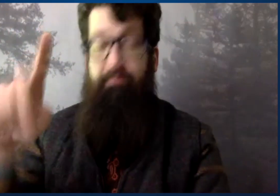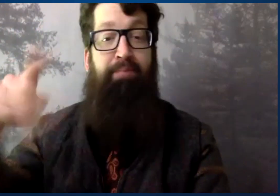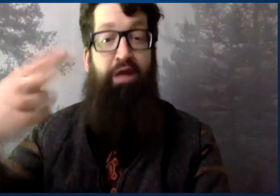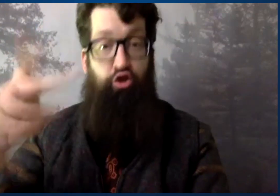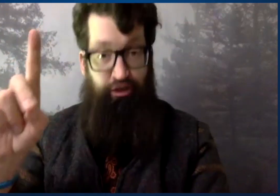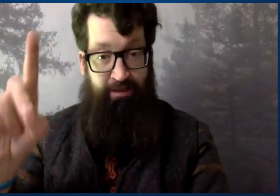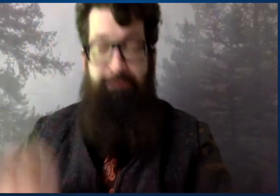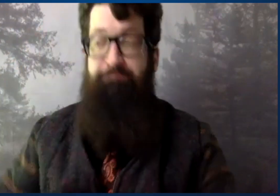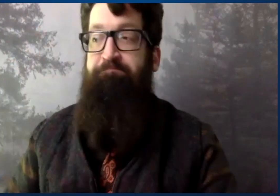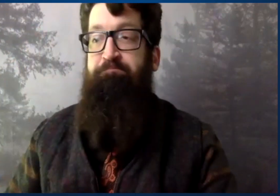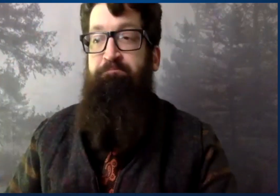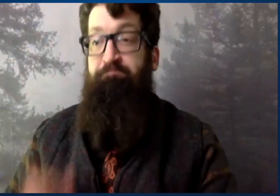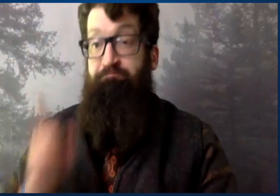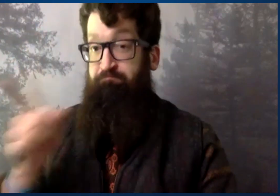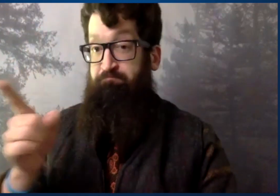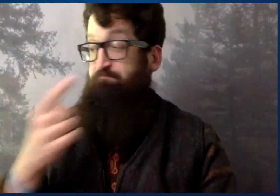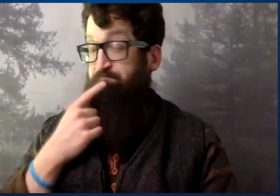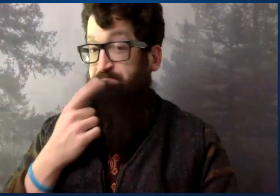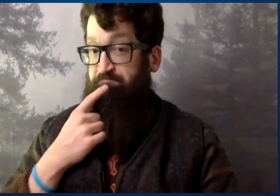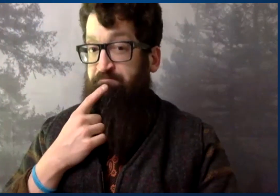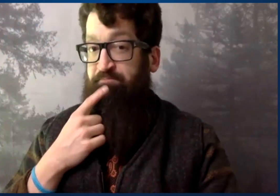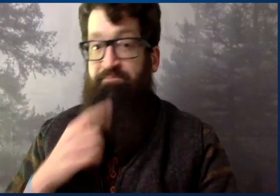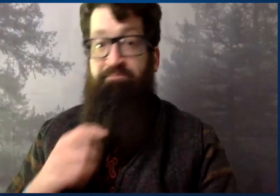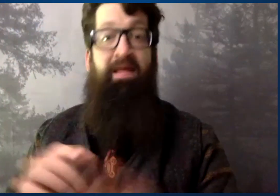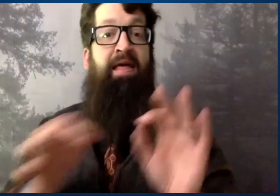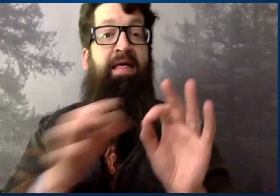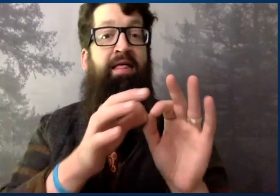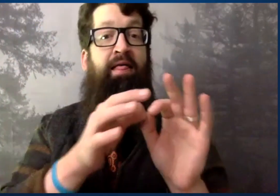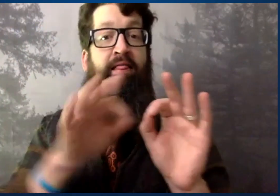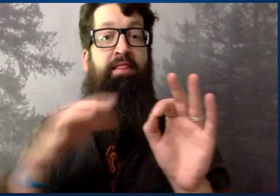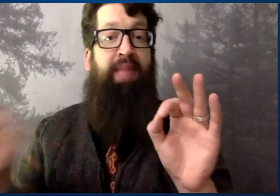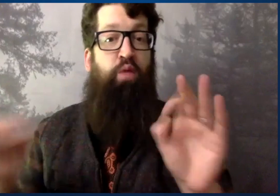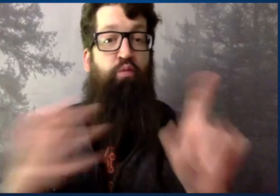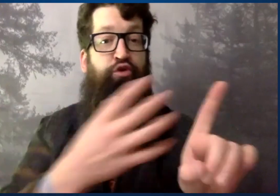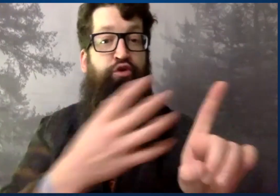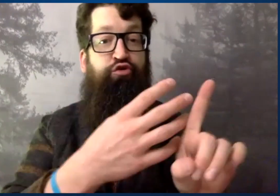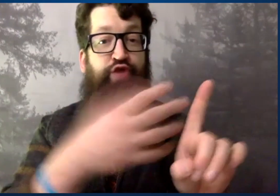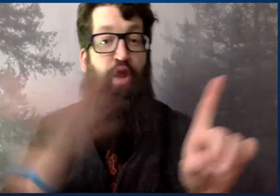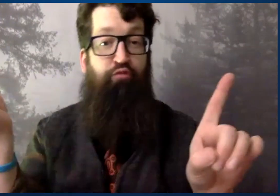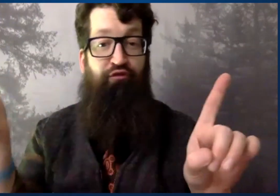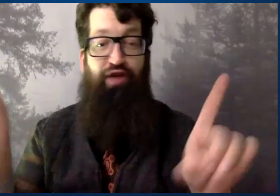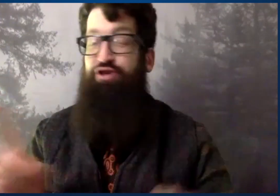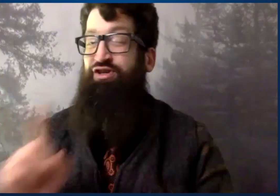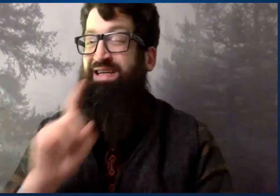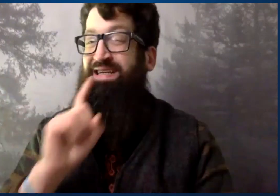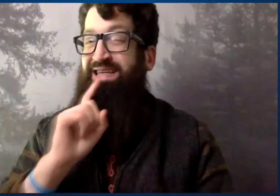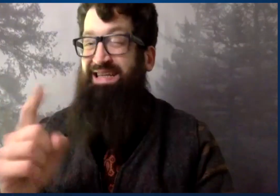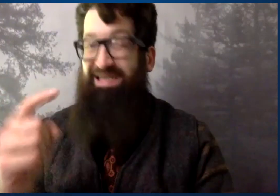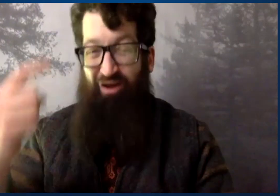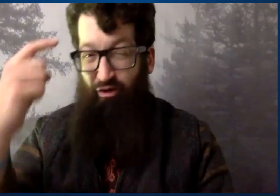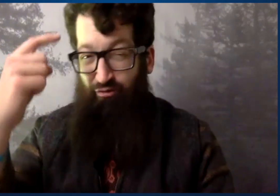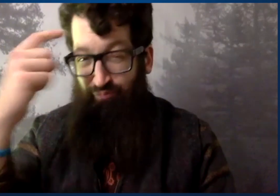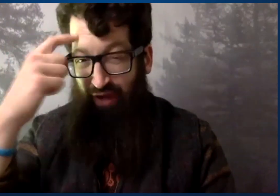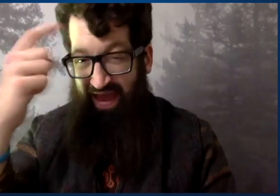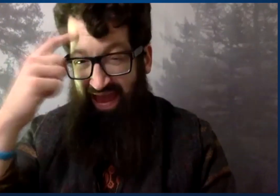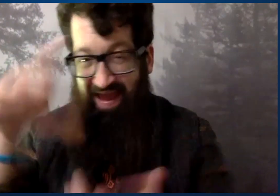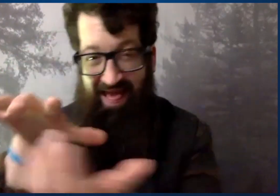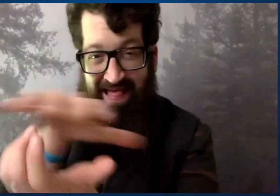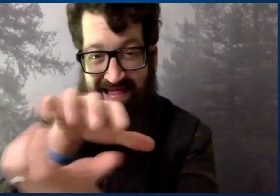On a global level, world education around deaf education studied deaf people,